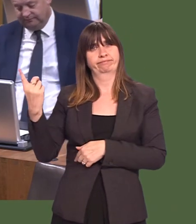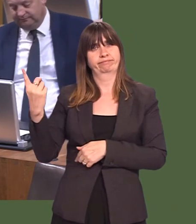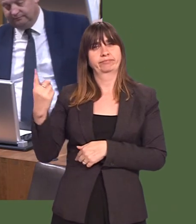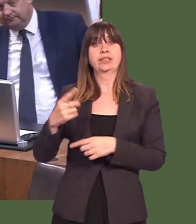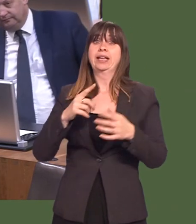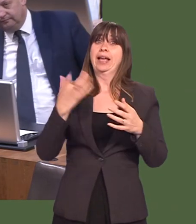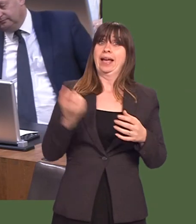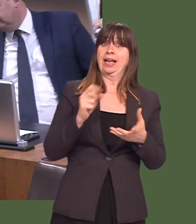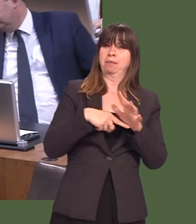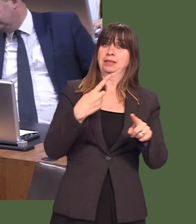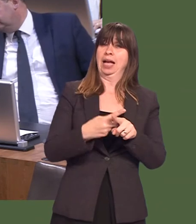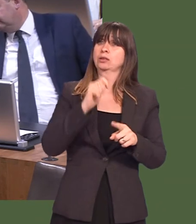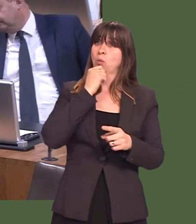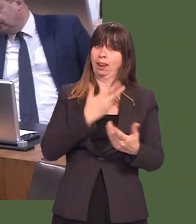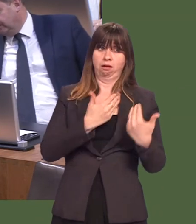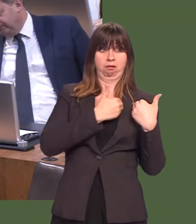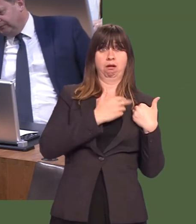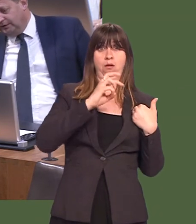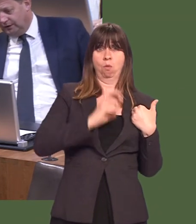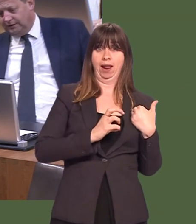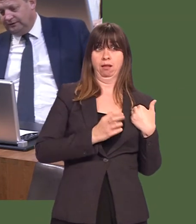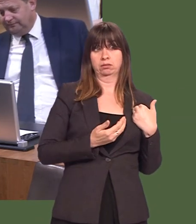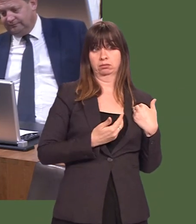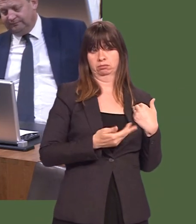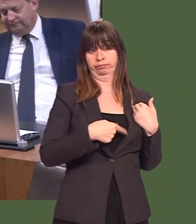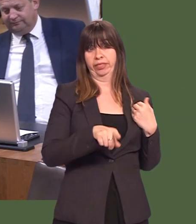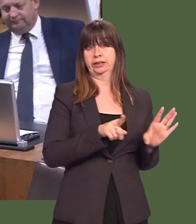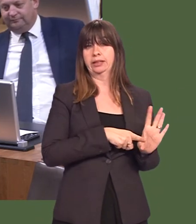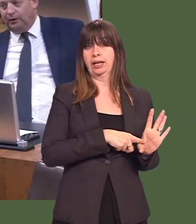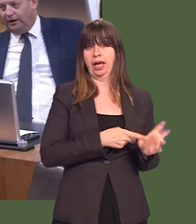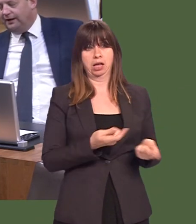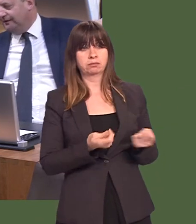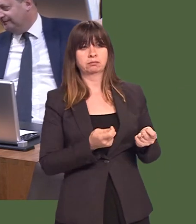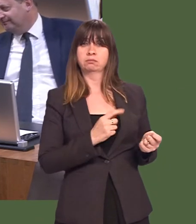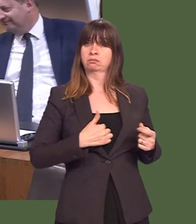We know we will see some devolution of income tax in the course of the coming year, but